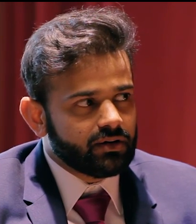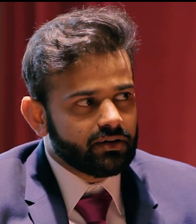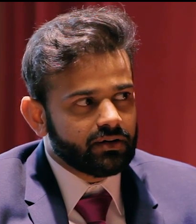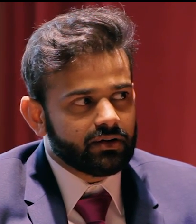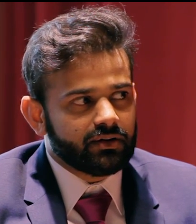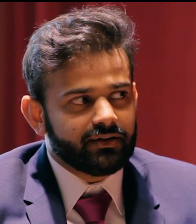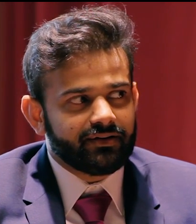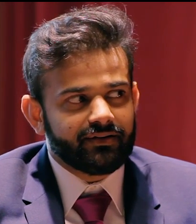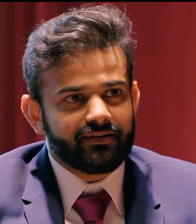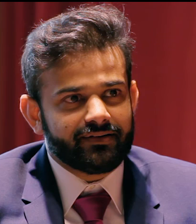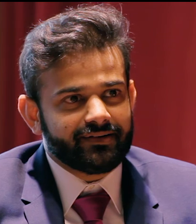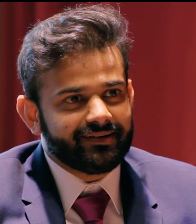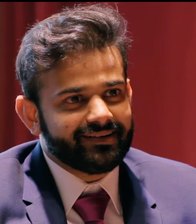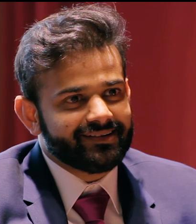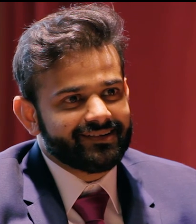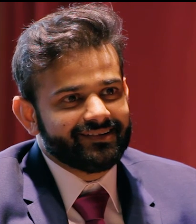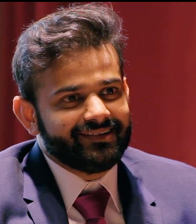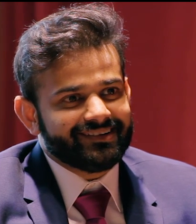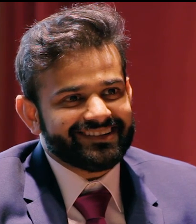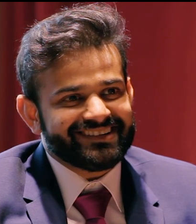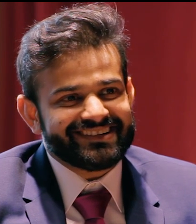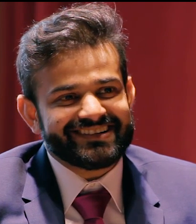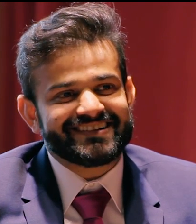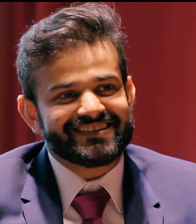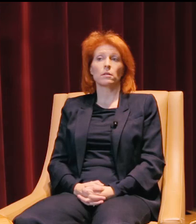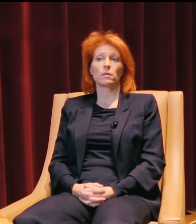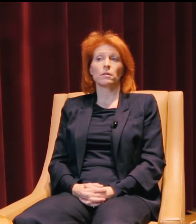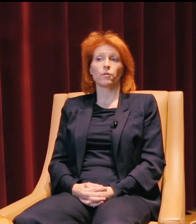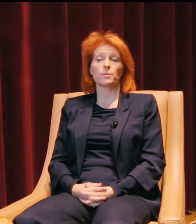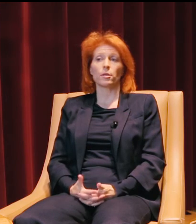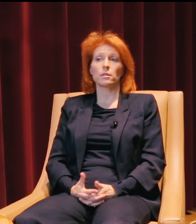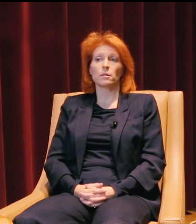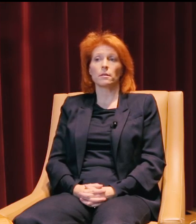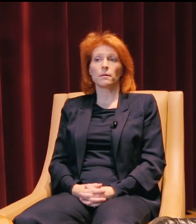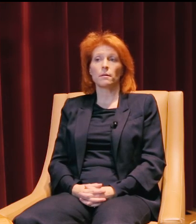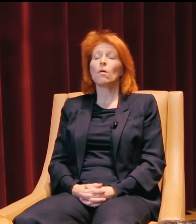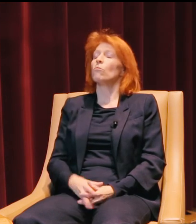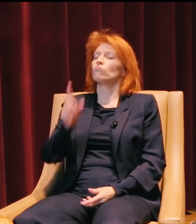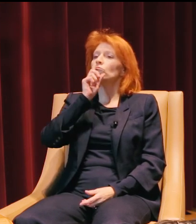So all the activities you offered, do you mind sharing what all you're looking at so far, for experiences? Sure.